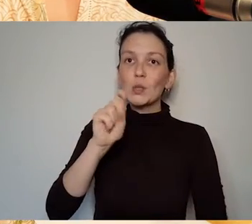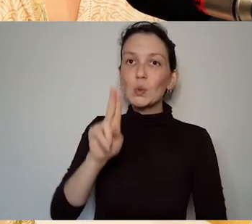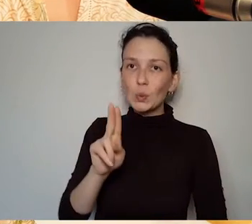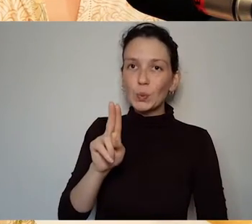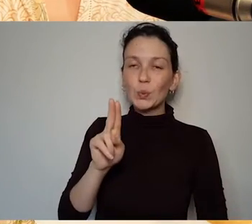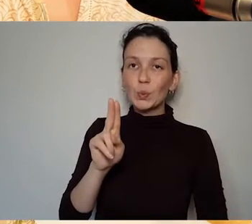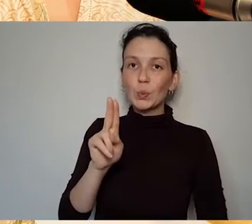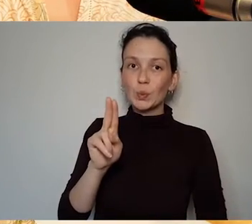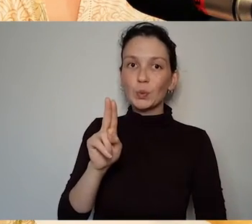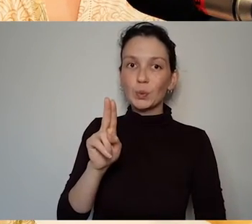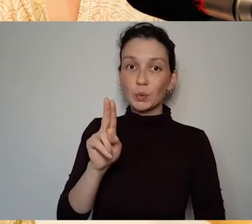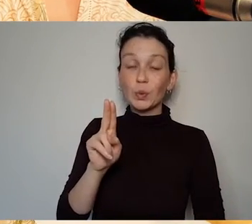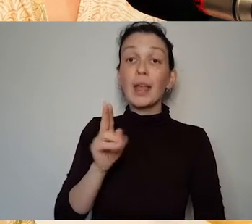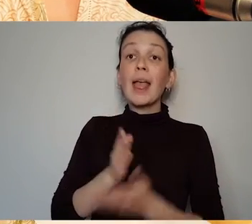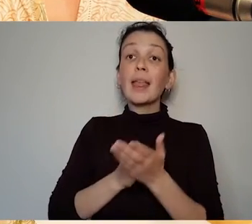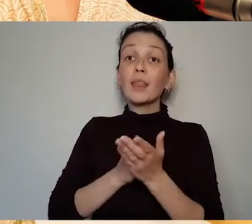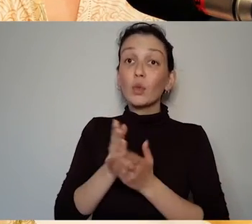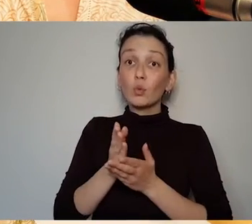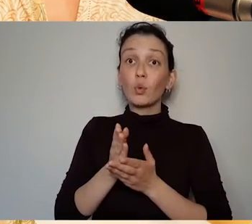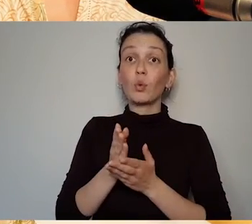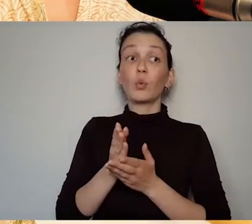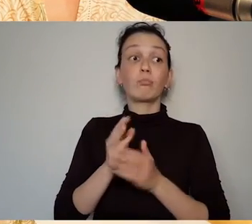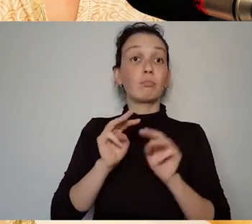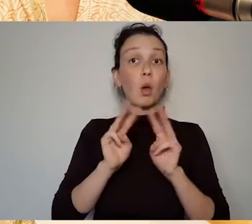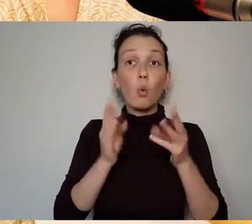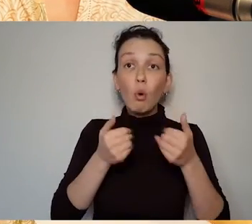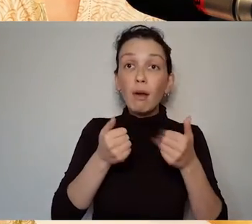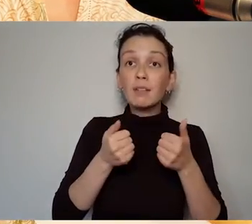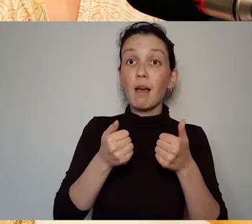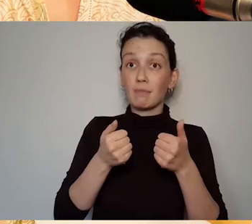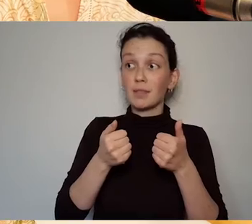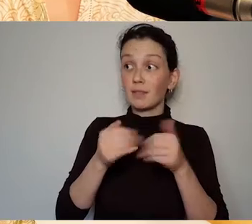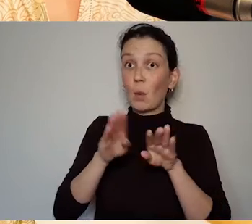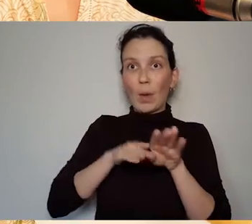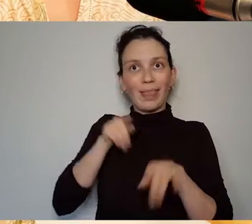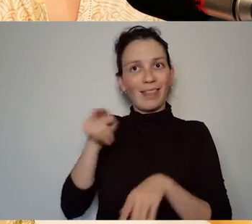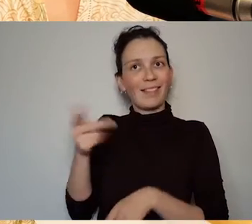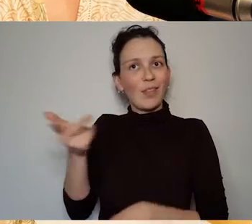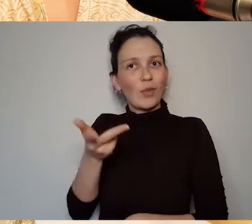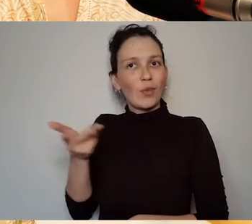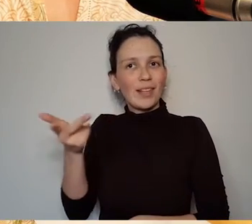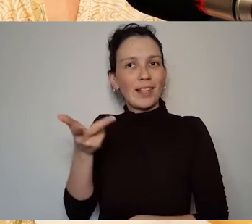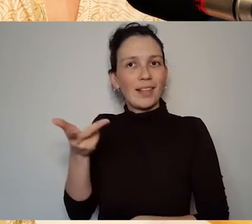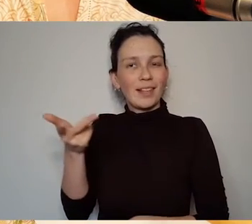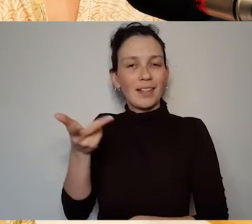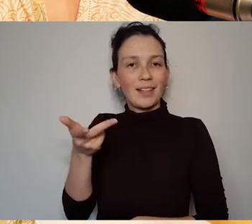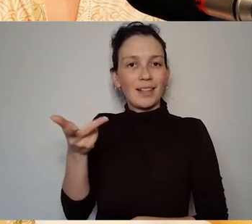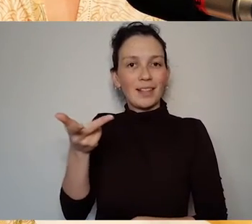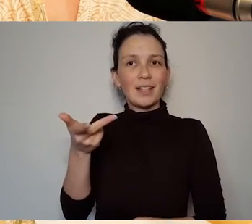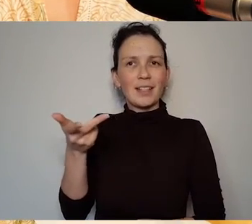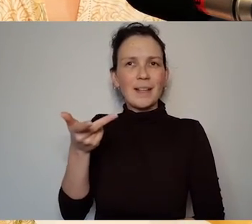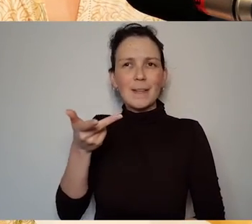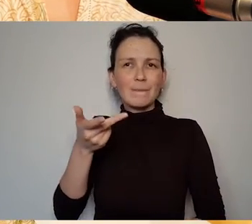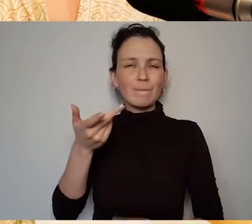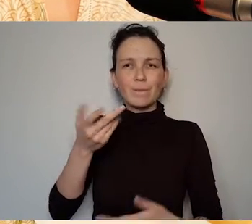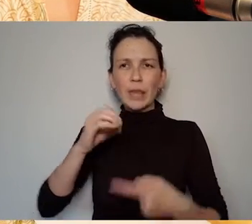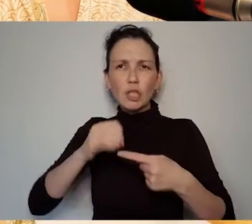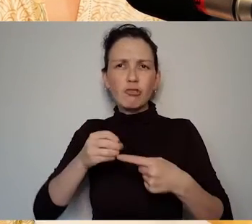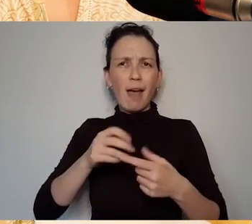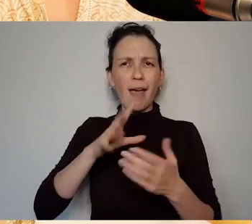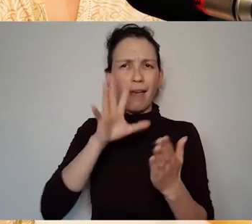through workshop practice, work with Amanda, Lianne and Alvean to figure out what this script fragment